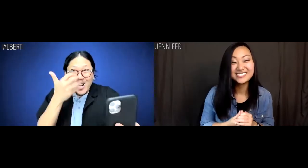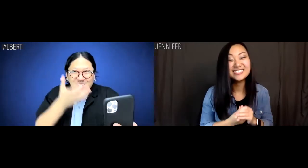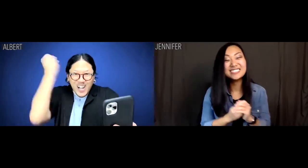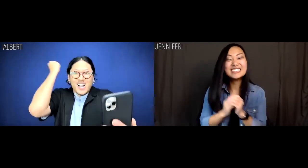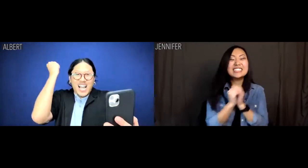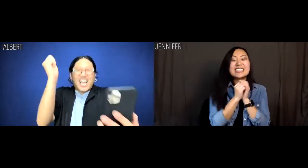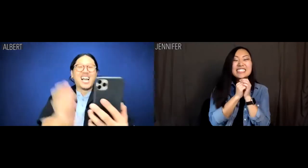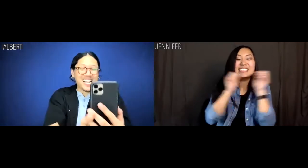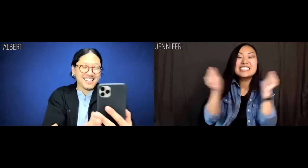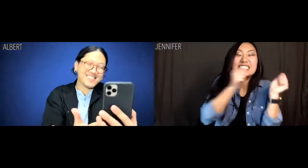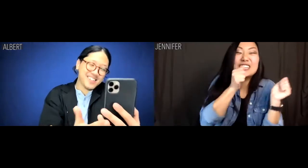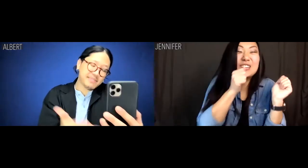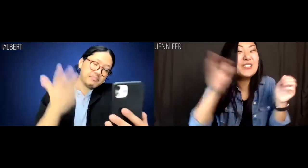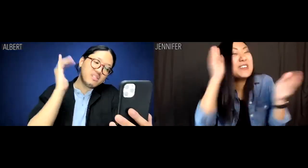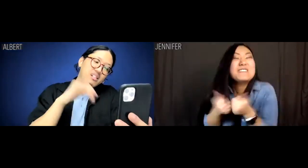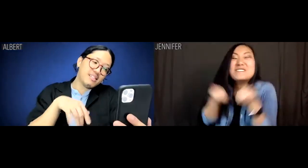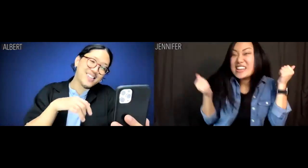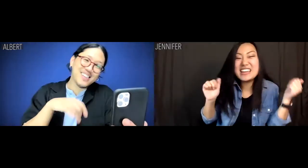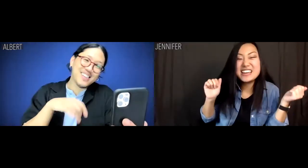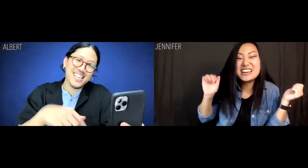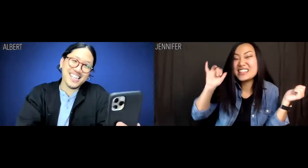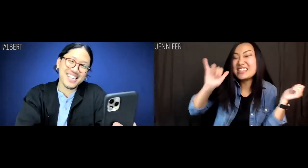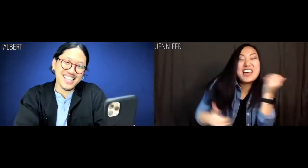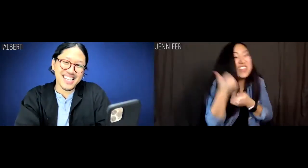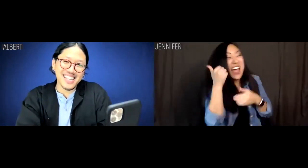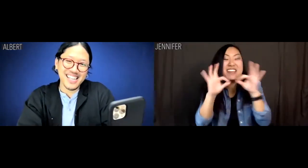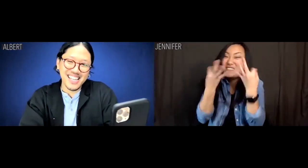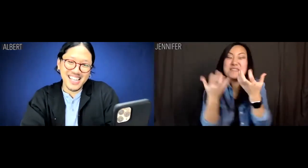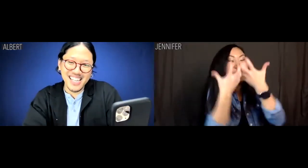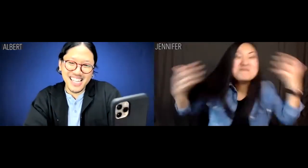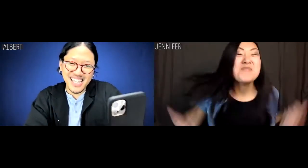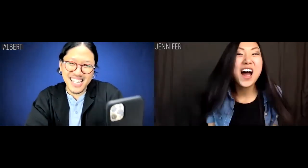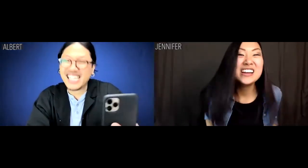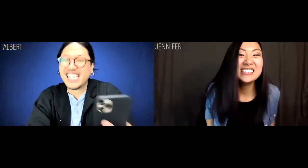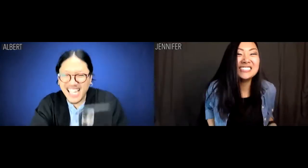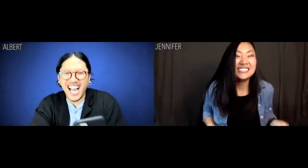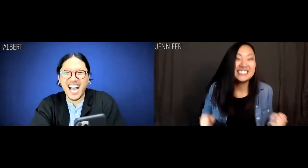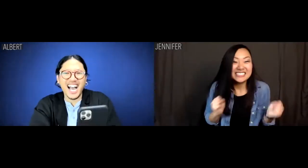Both: -- will be revealed that threaten to tear the family apart!!